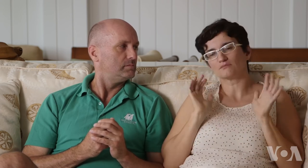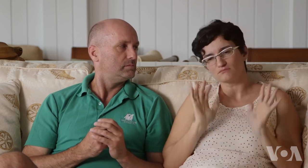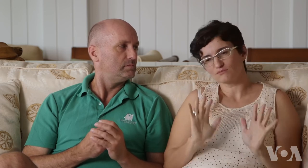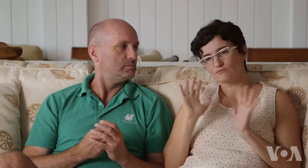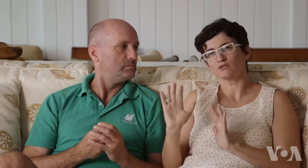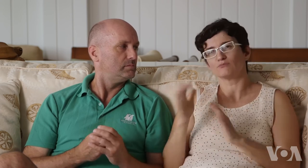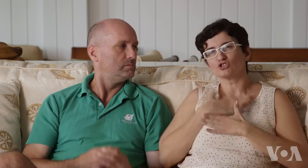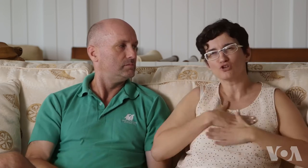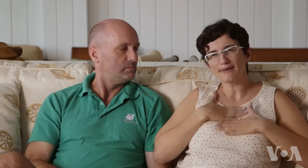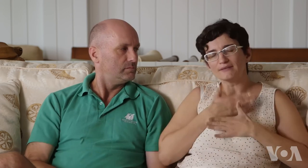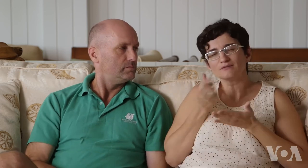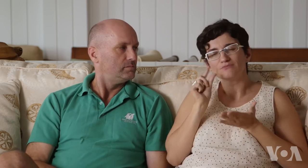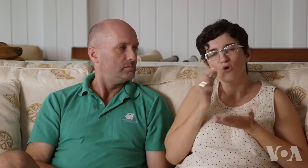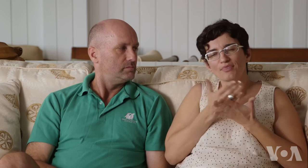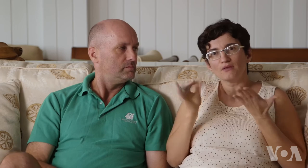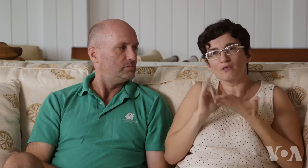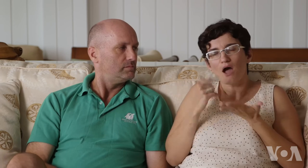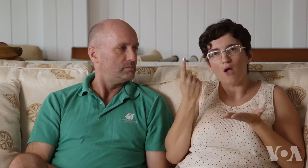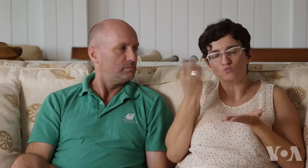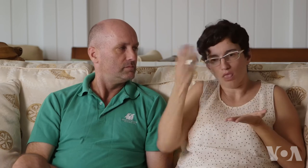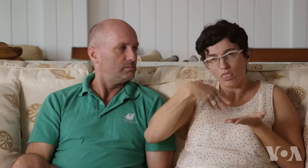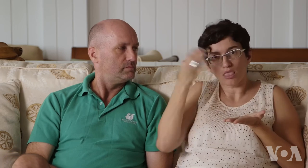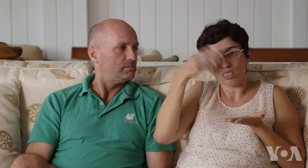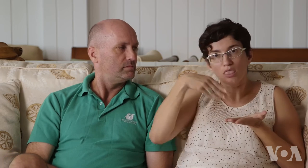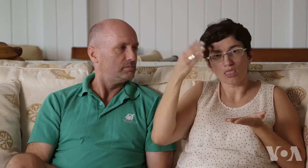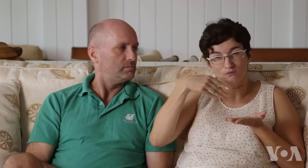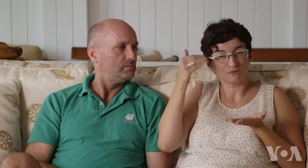to appreciate the small things, you know.